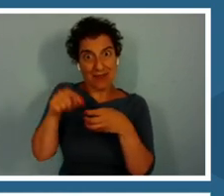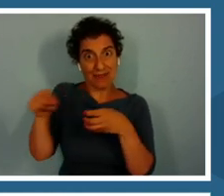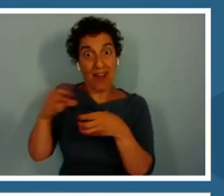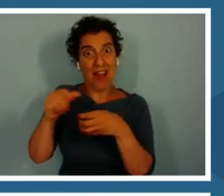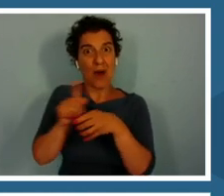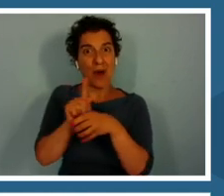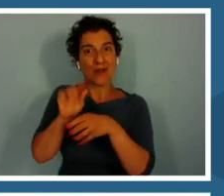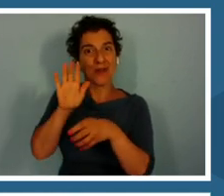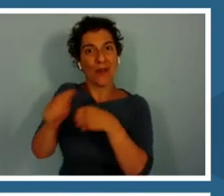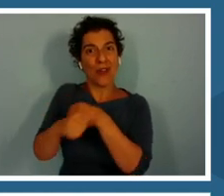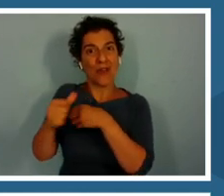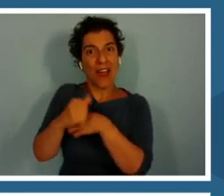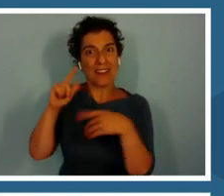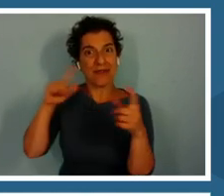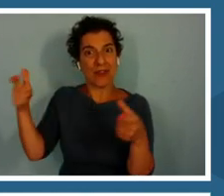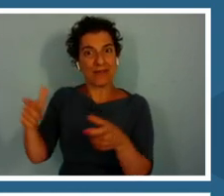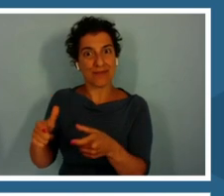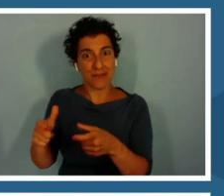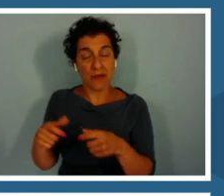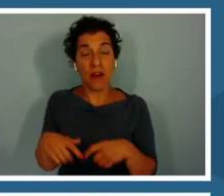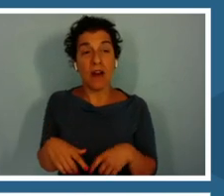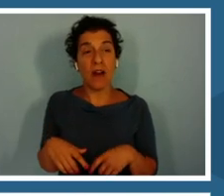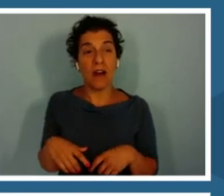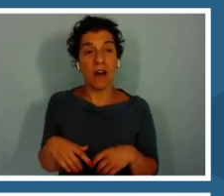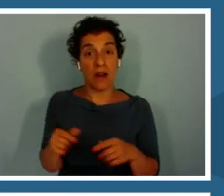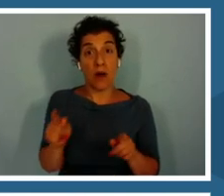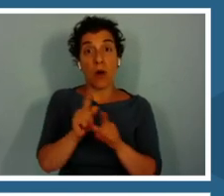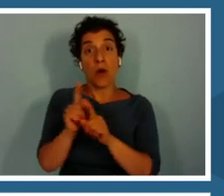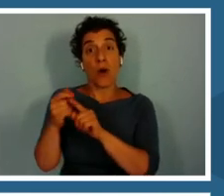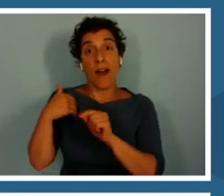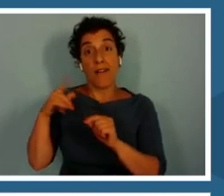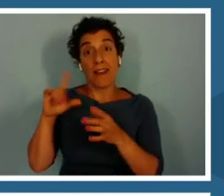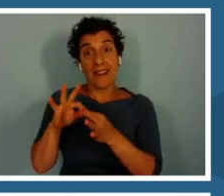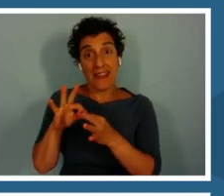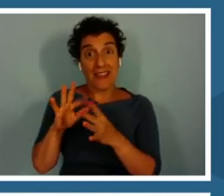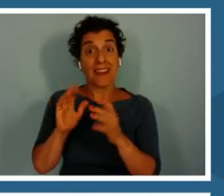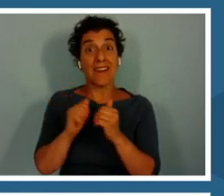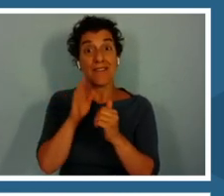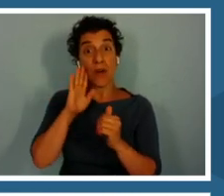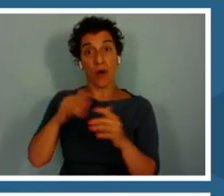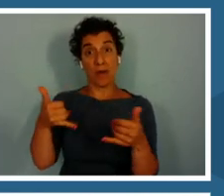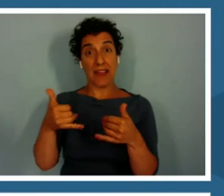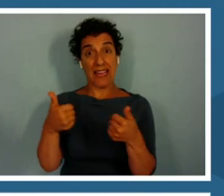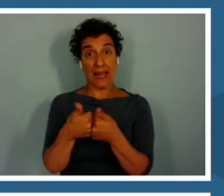There is also a link to playing the game and in the game they will see how all of the sea